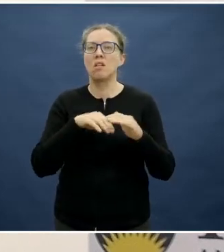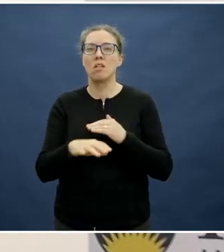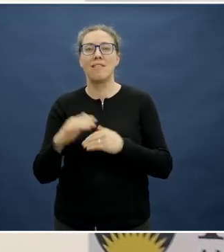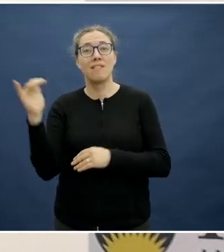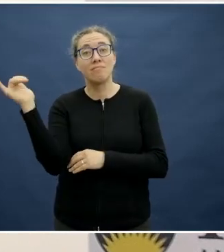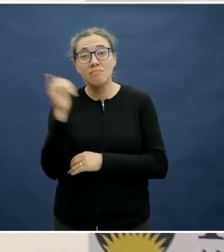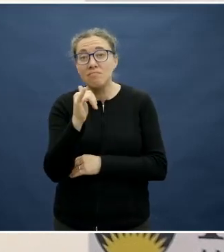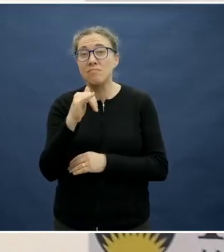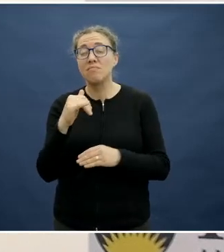So it can be done.